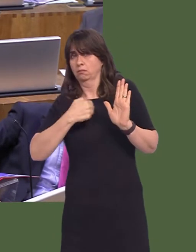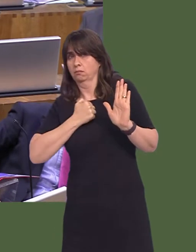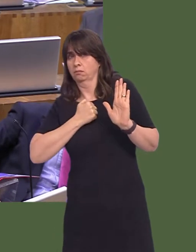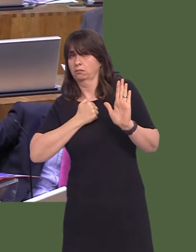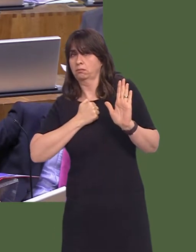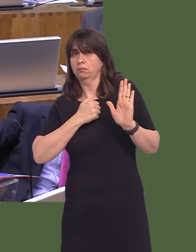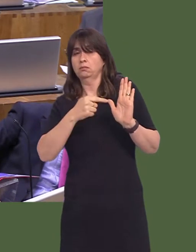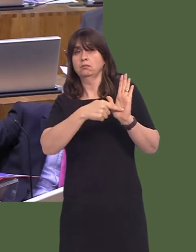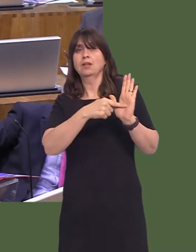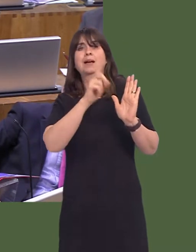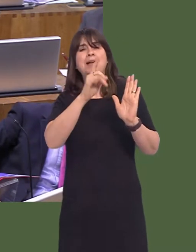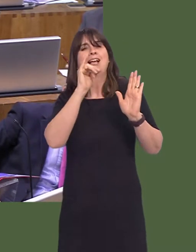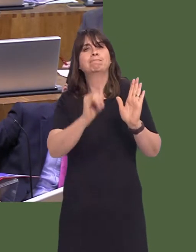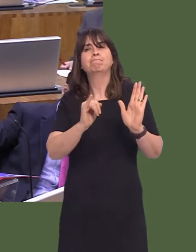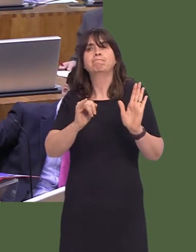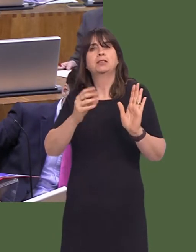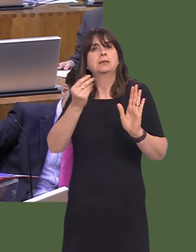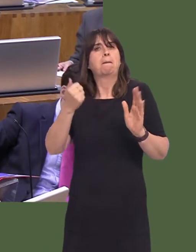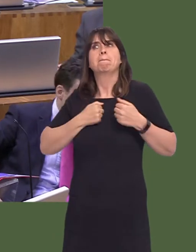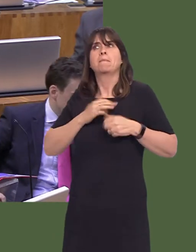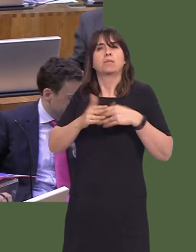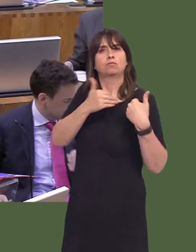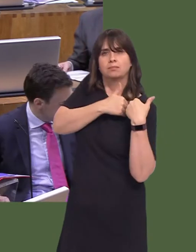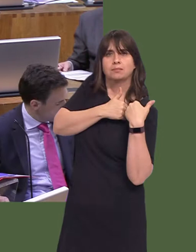not available to us as a devolved institution or a Government in order to move forward in